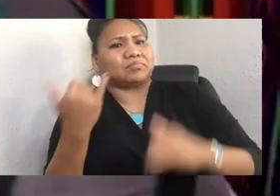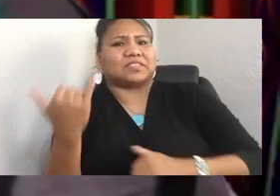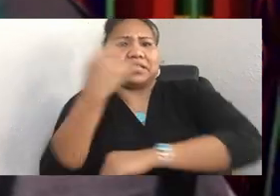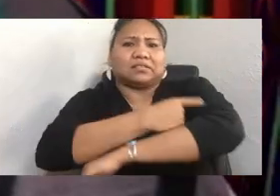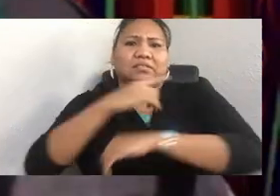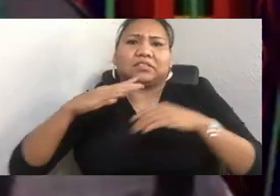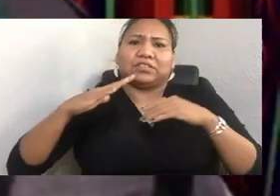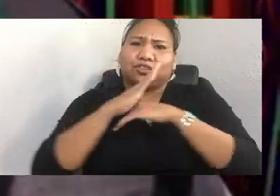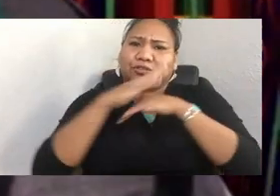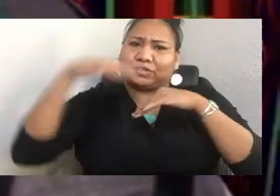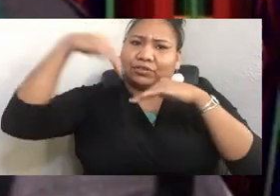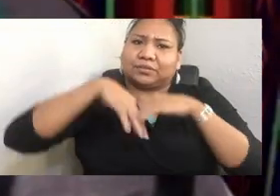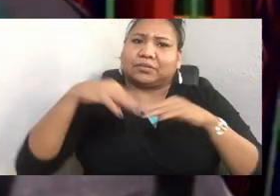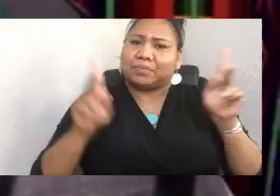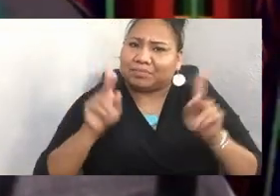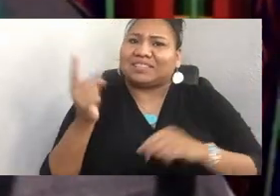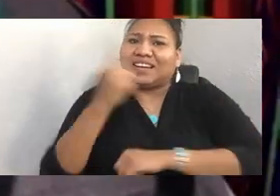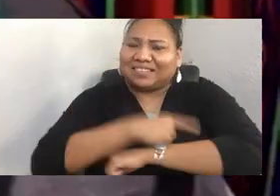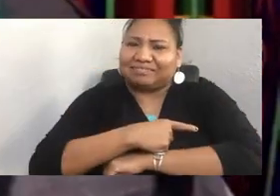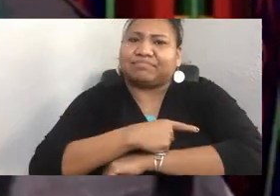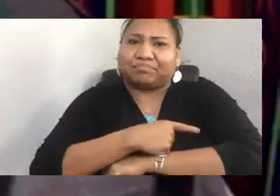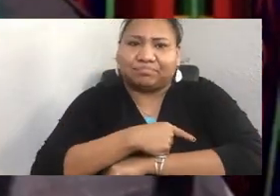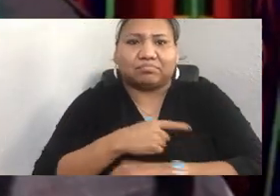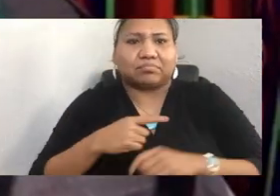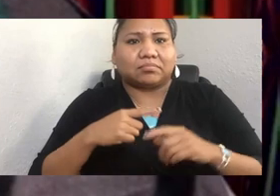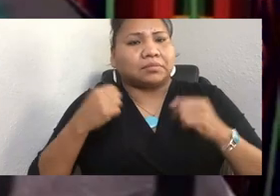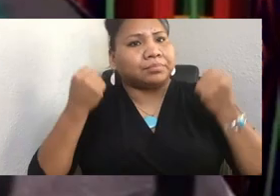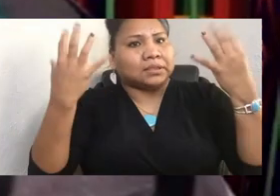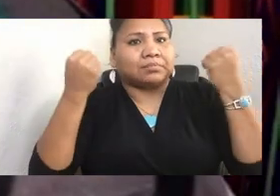are many topics that the students have brought forward